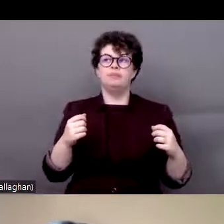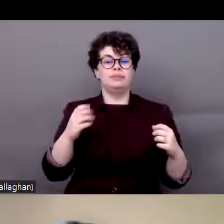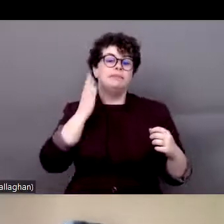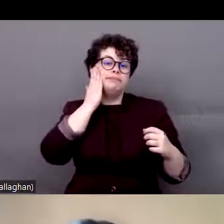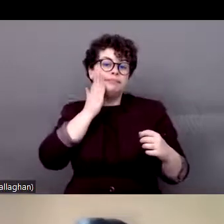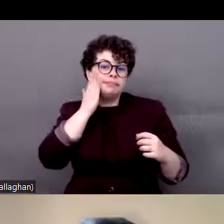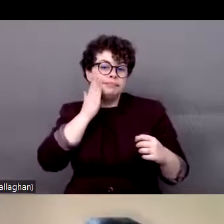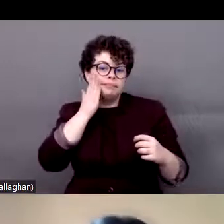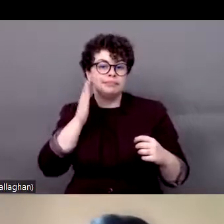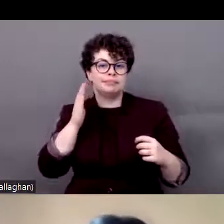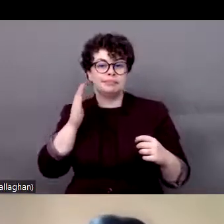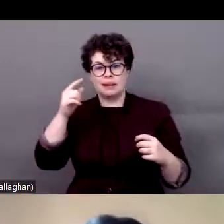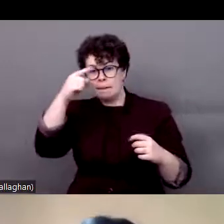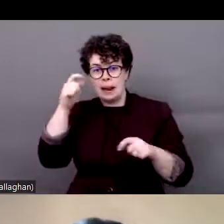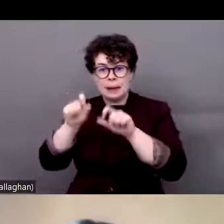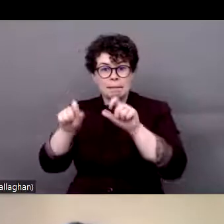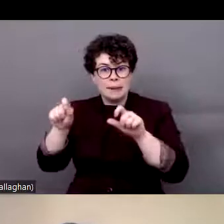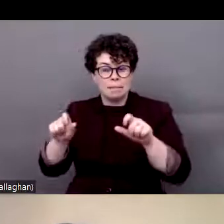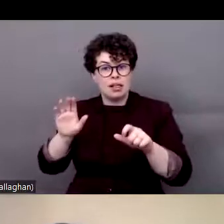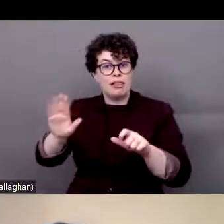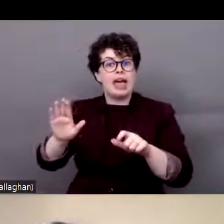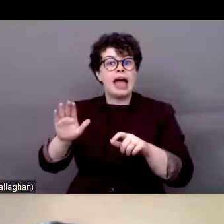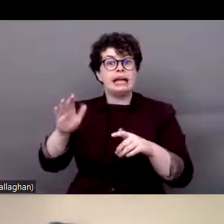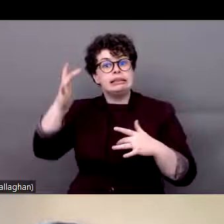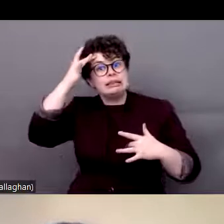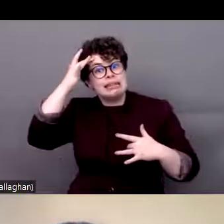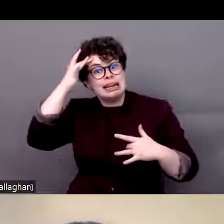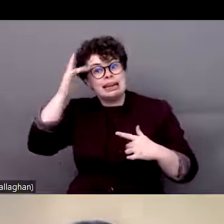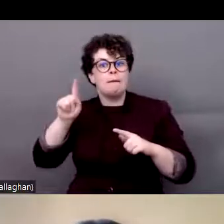of Black persons explode, increase a lot, and especially